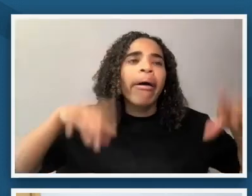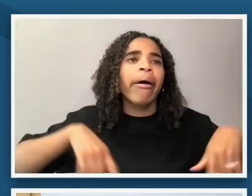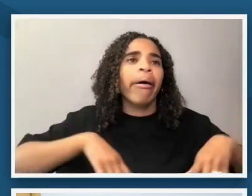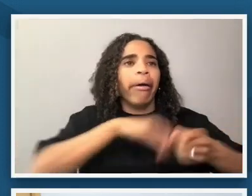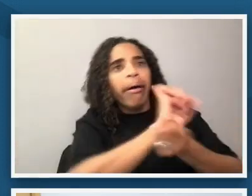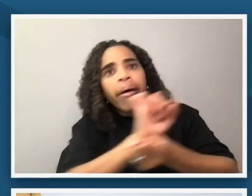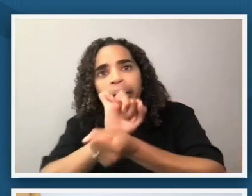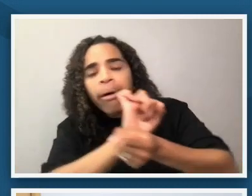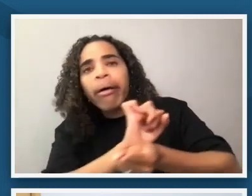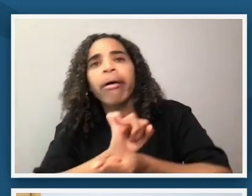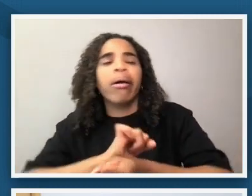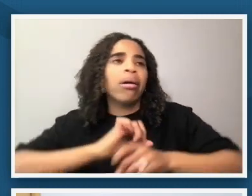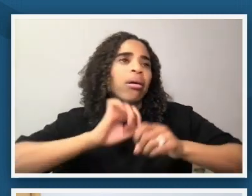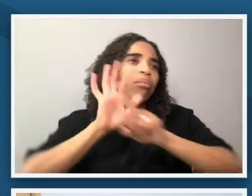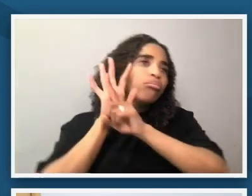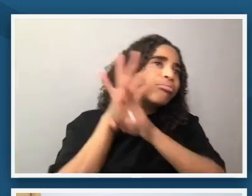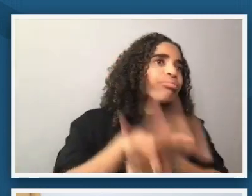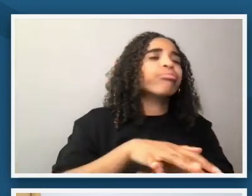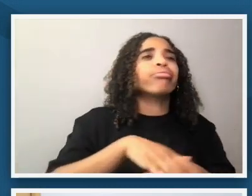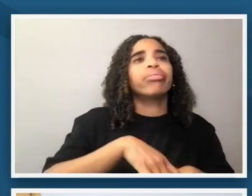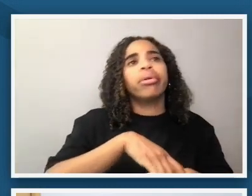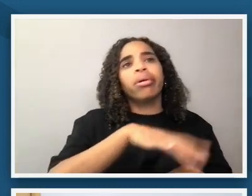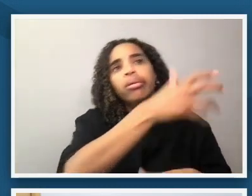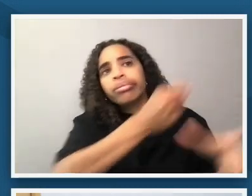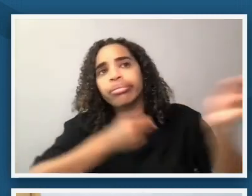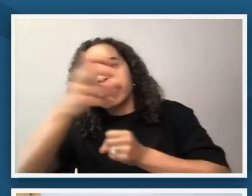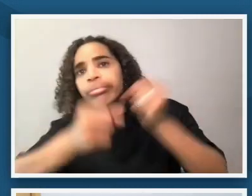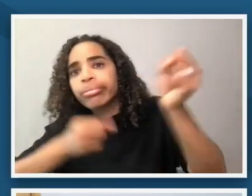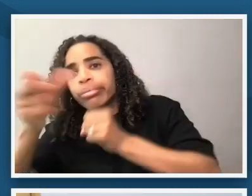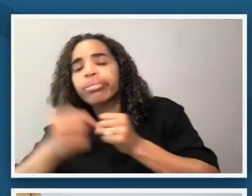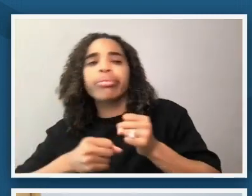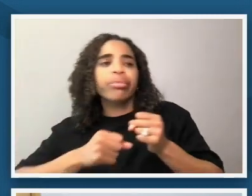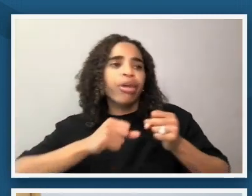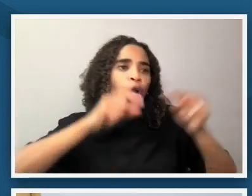and oppression and having things that